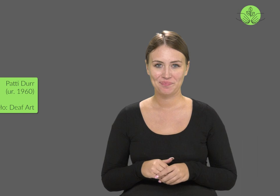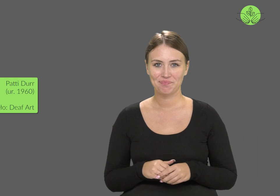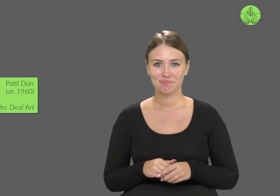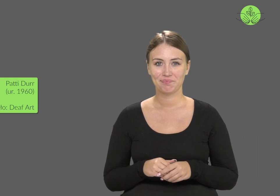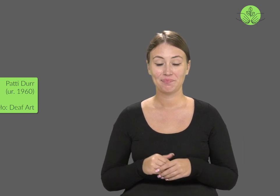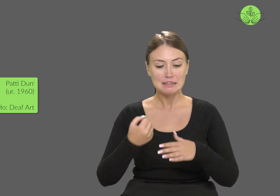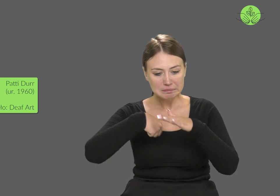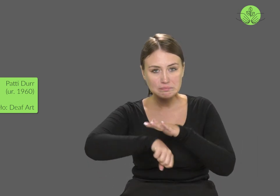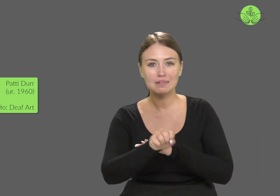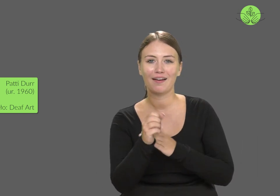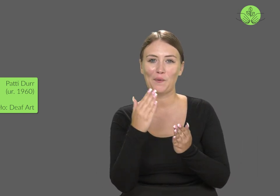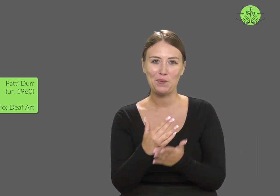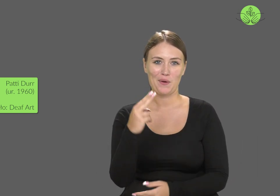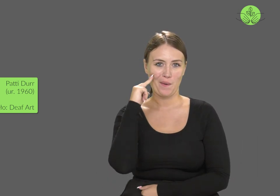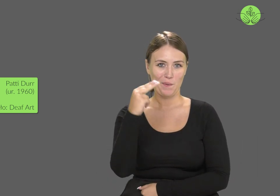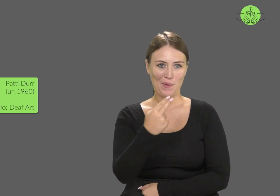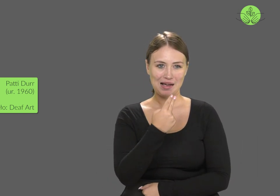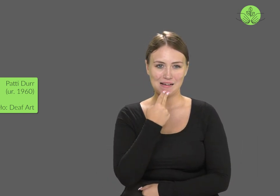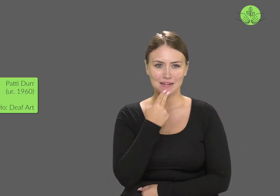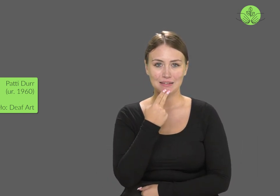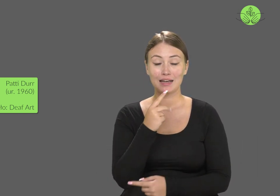She has been deaf since birth.